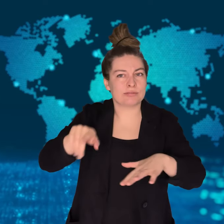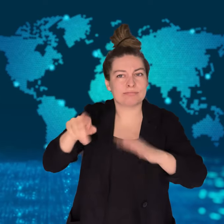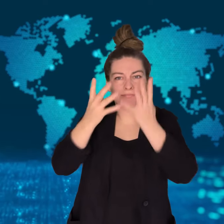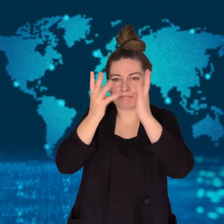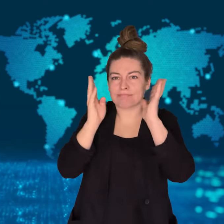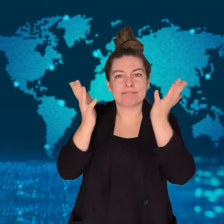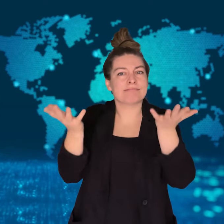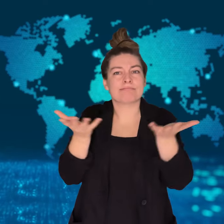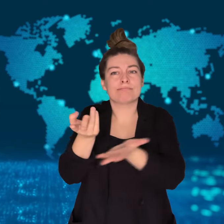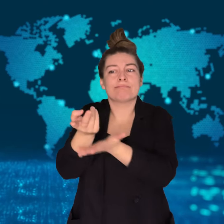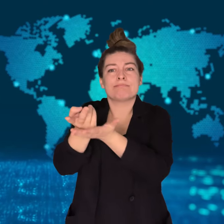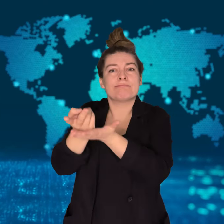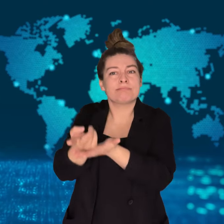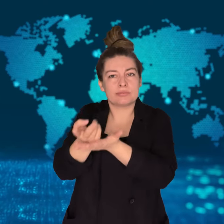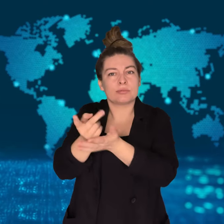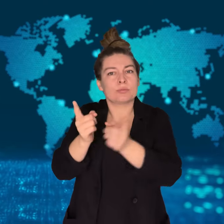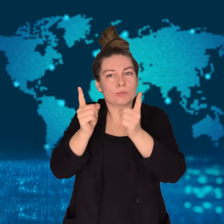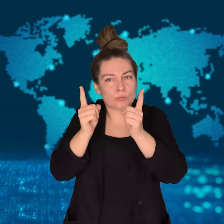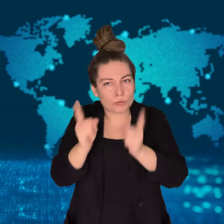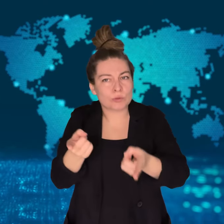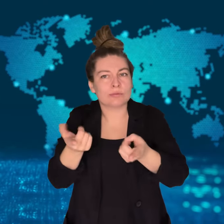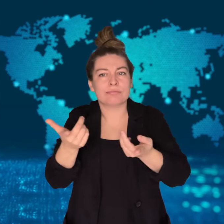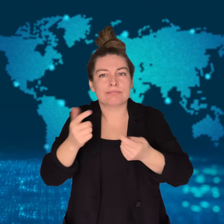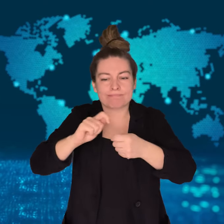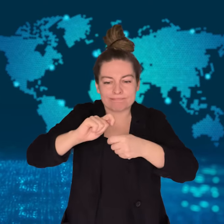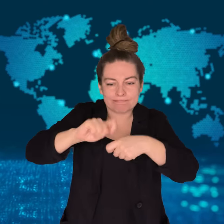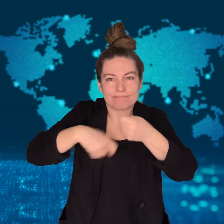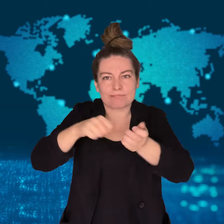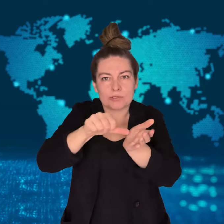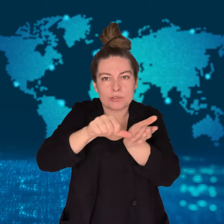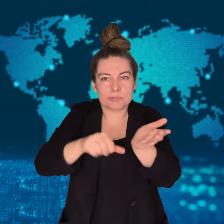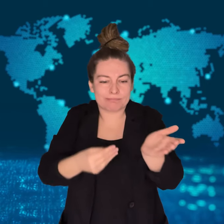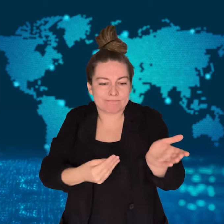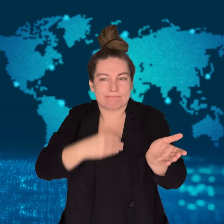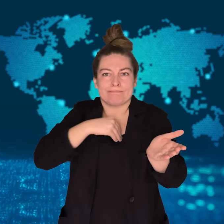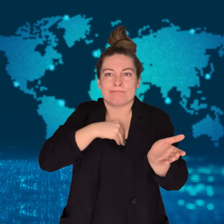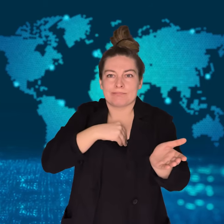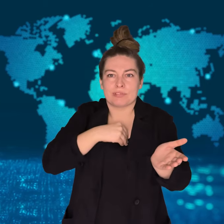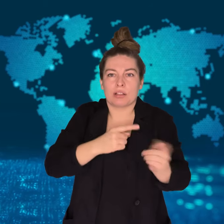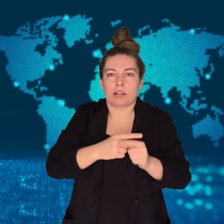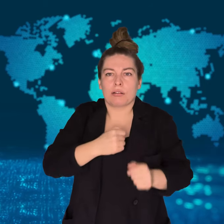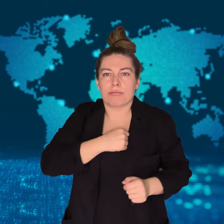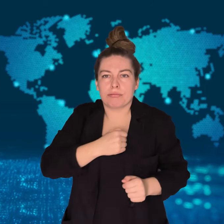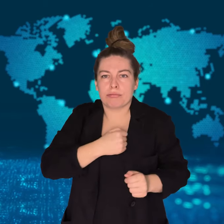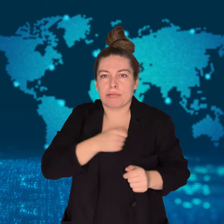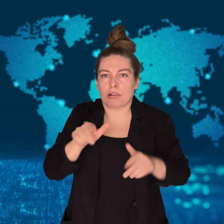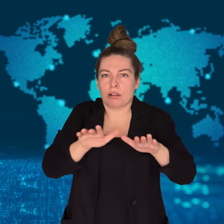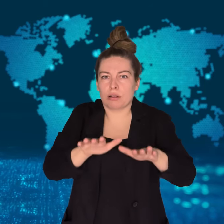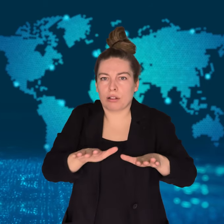the Sultanah Maliha Hospital in Malaysia.